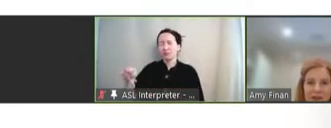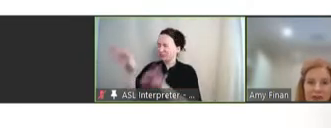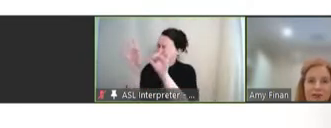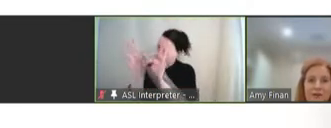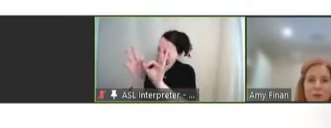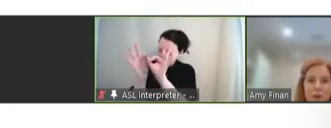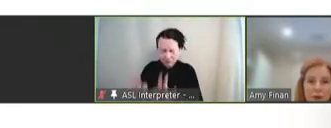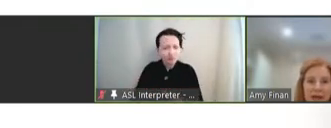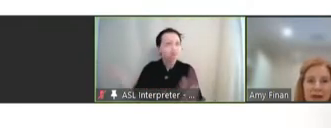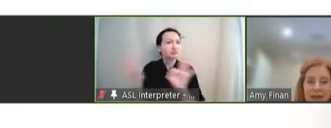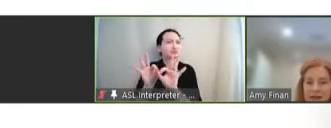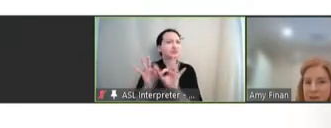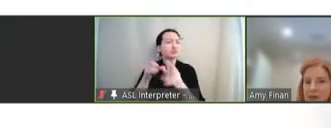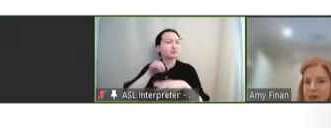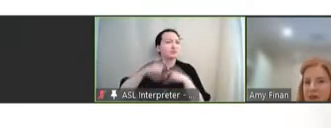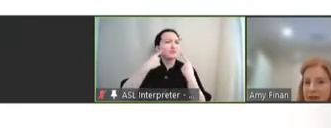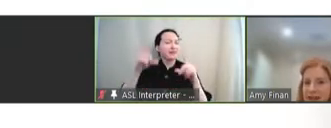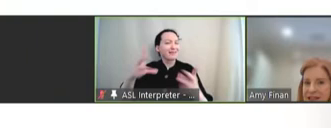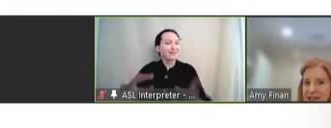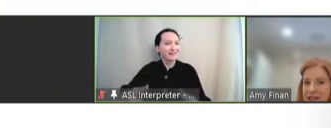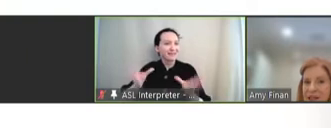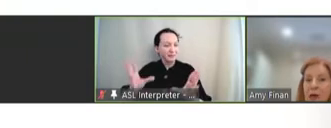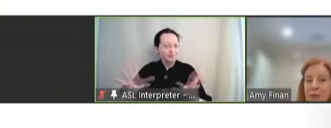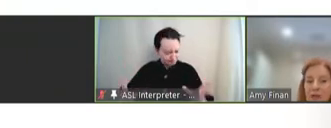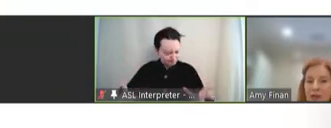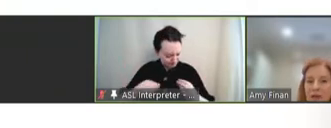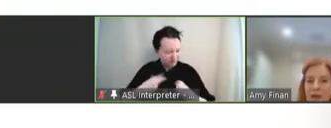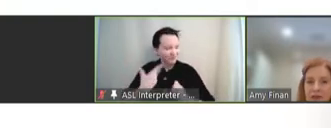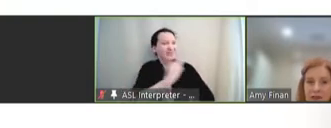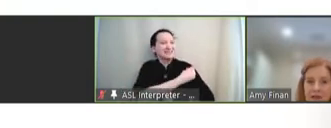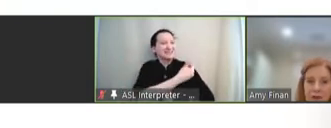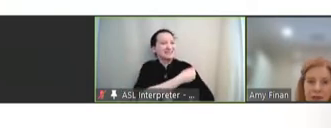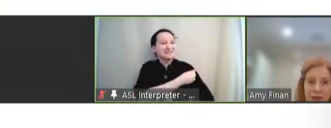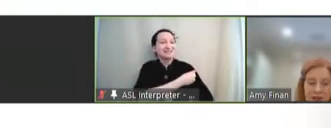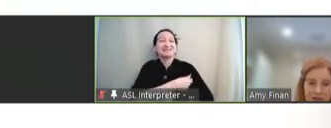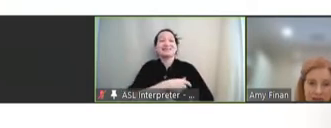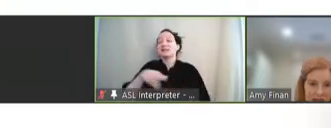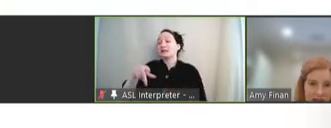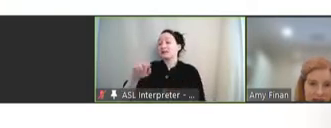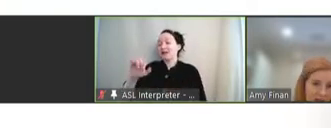successful rollout and acceptance of the vaccines, particularly the typhoid conjugate vaccines.